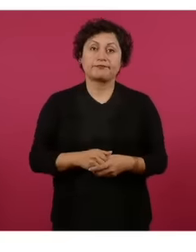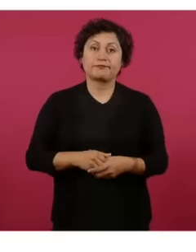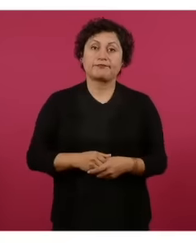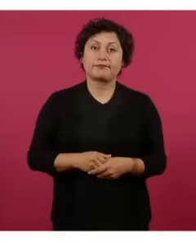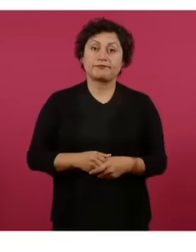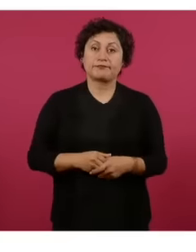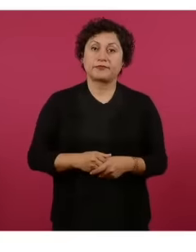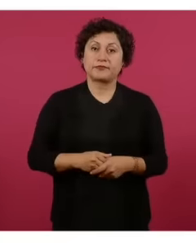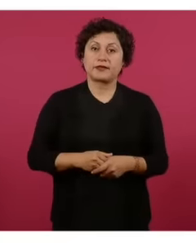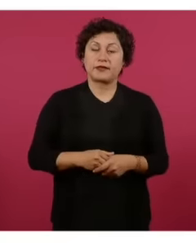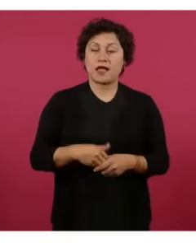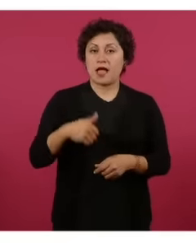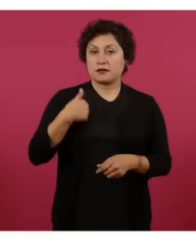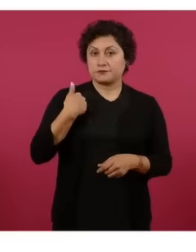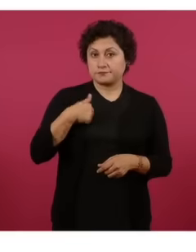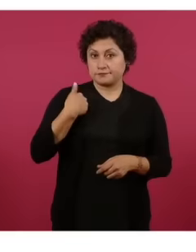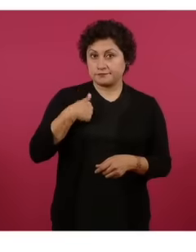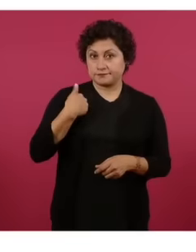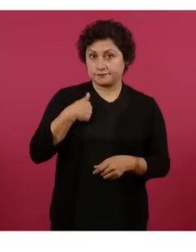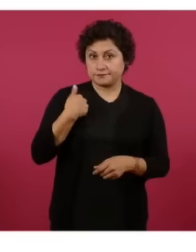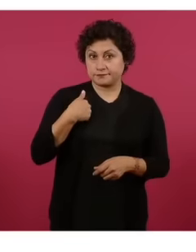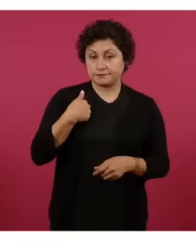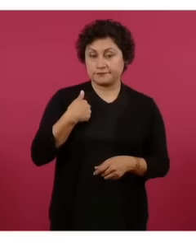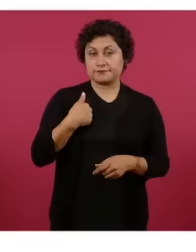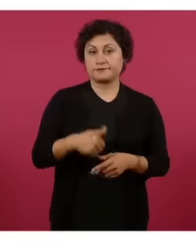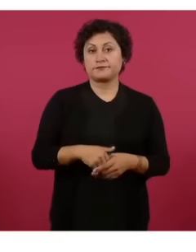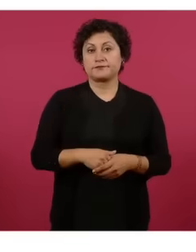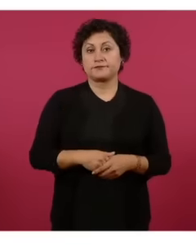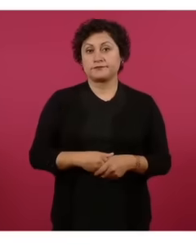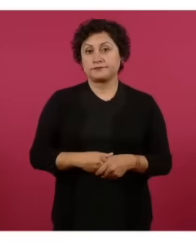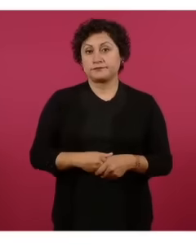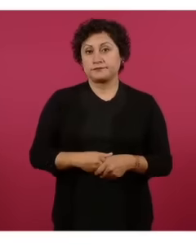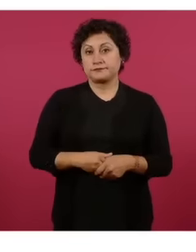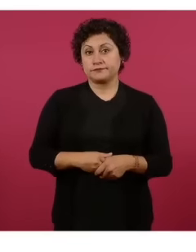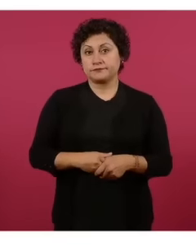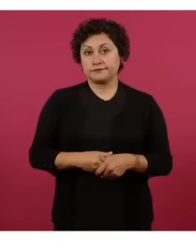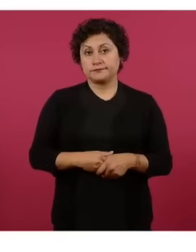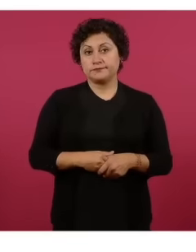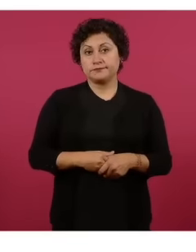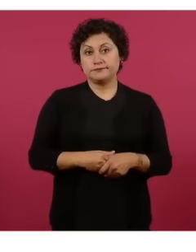Canada the